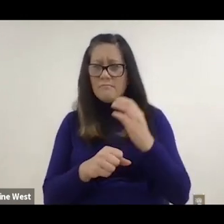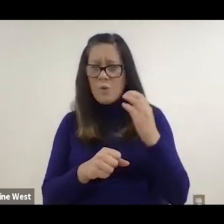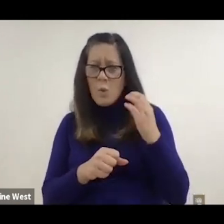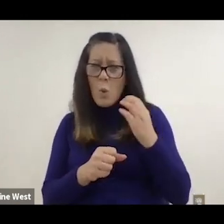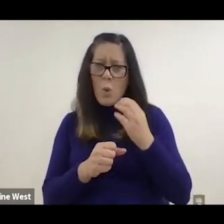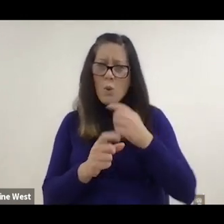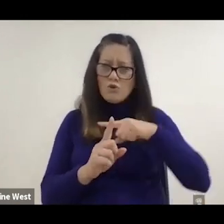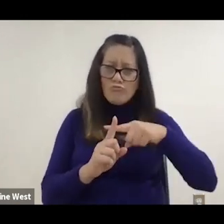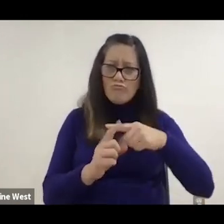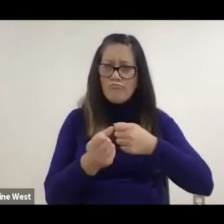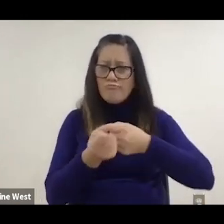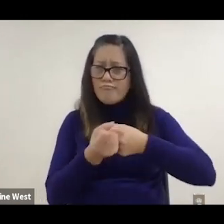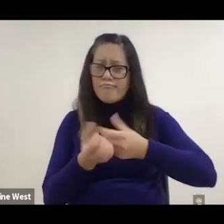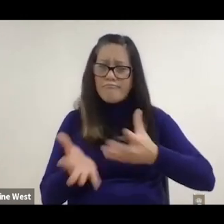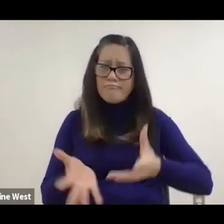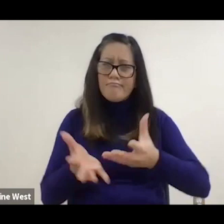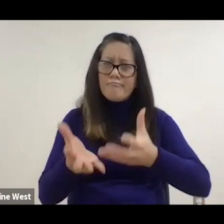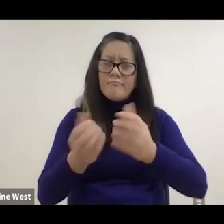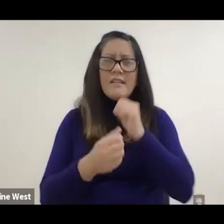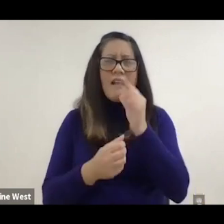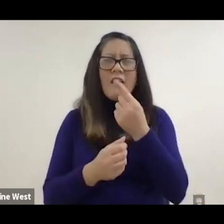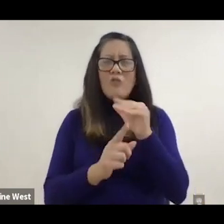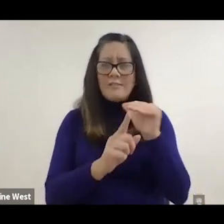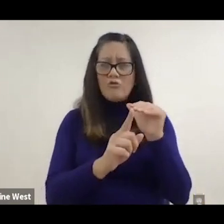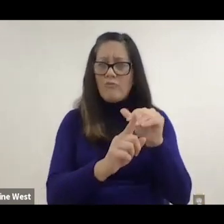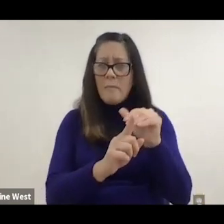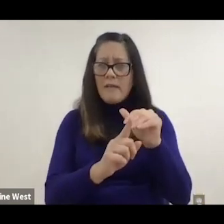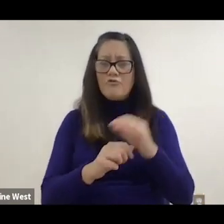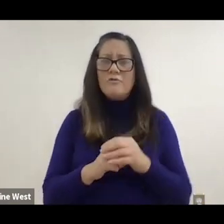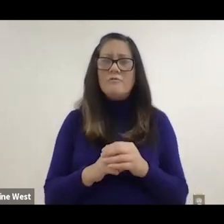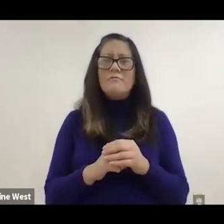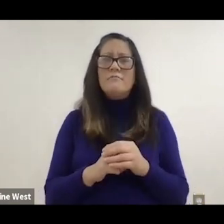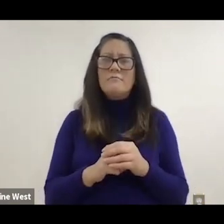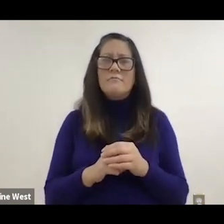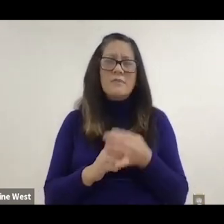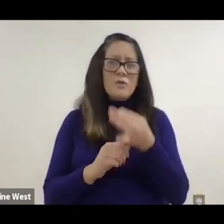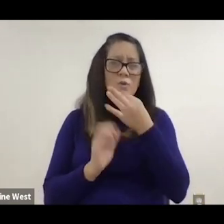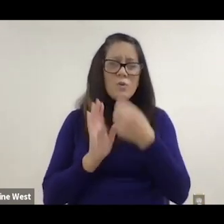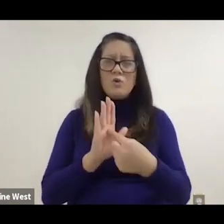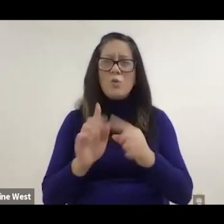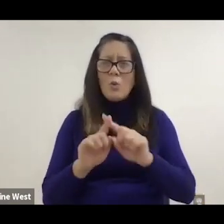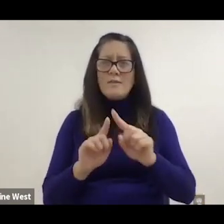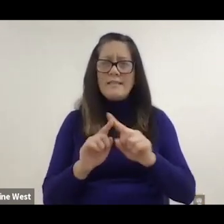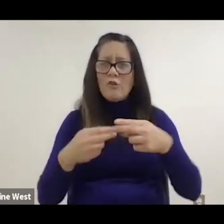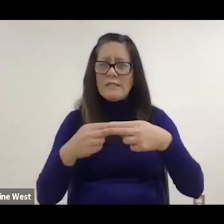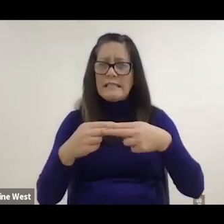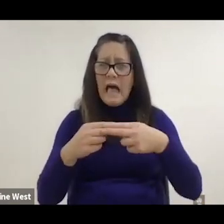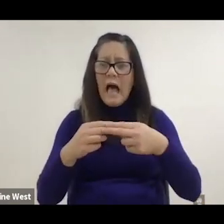So we worked on earlier. I'll show you a couple slides on different